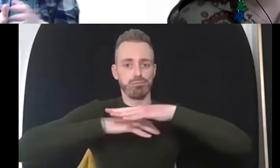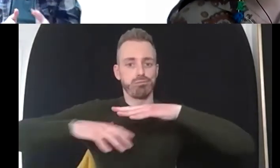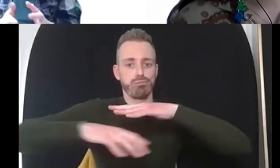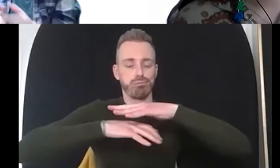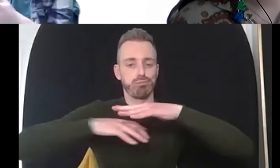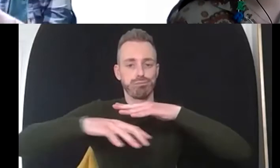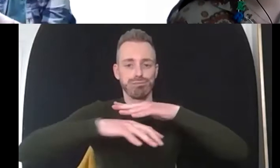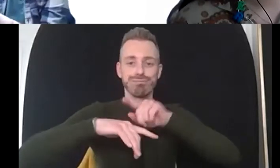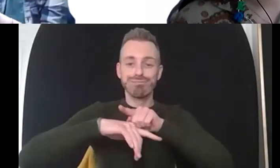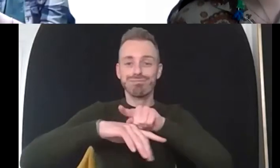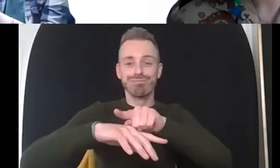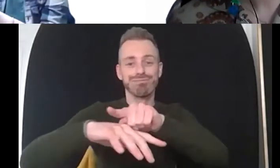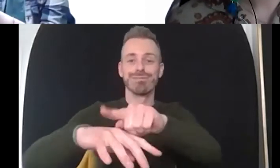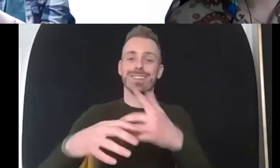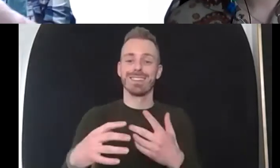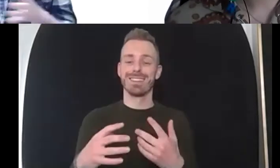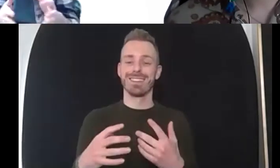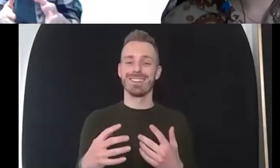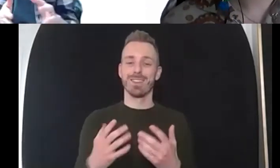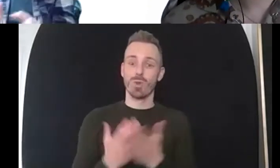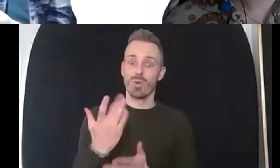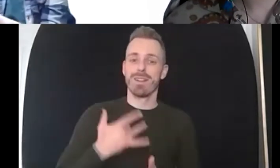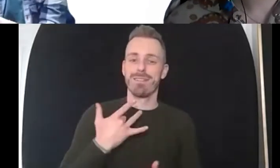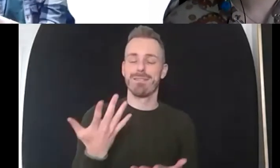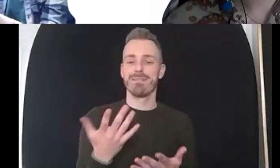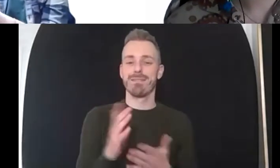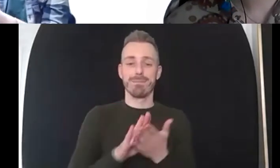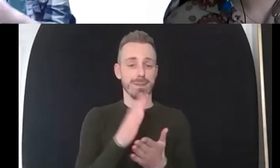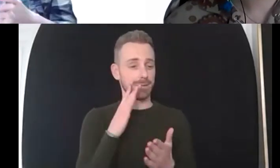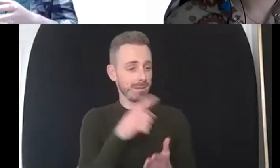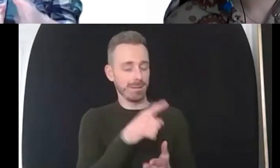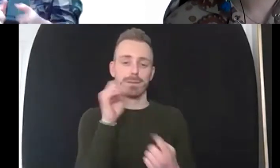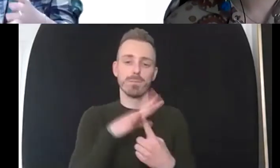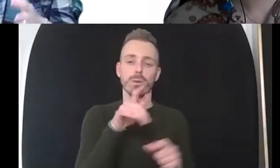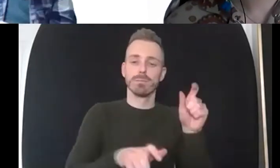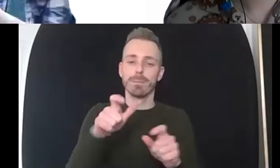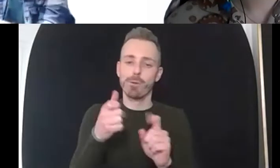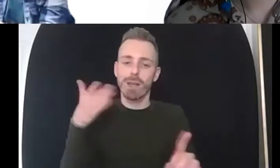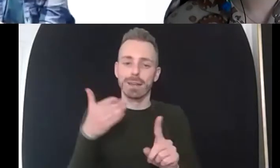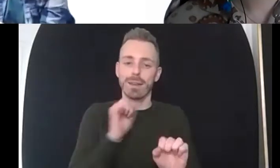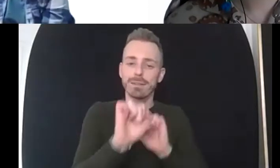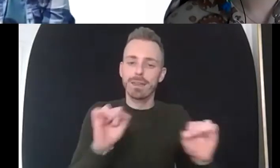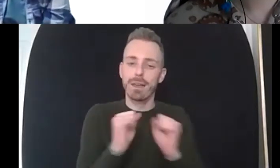develop a plan and we can problem solve that and we can look at different solutions to be able to